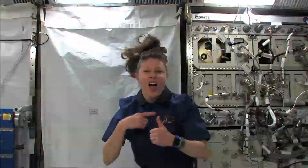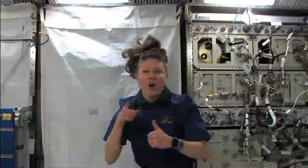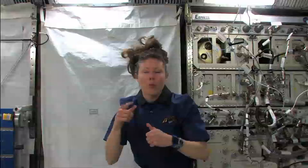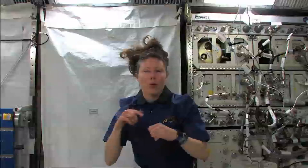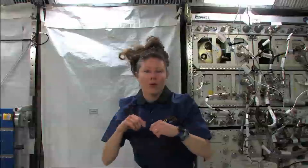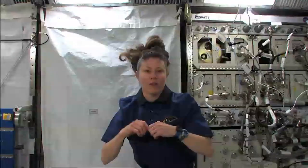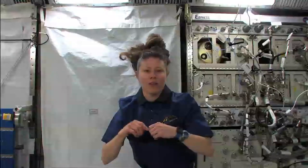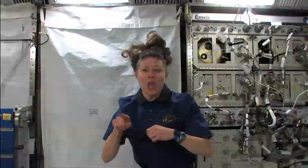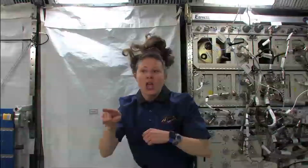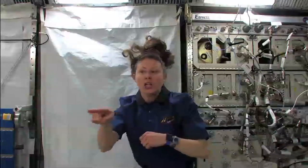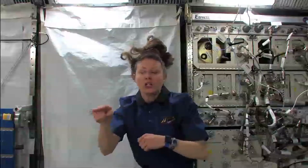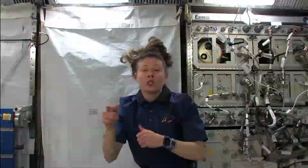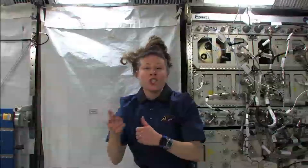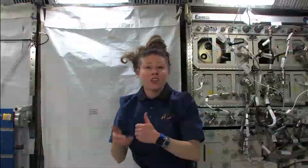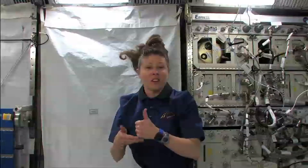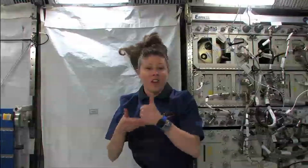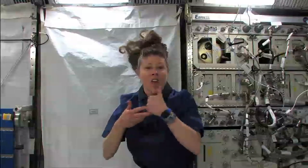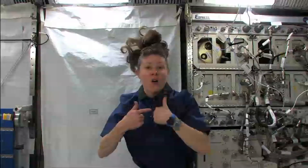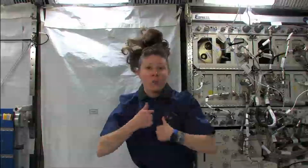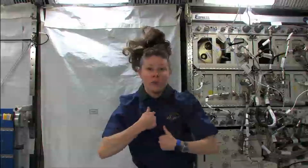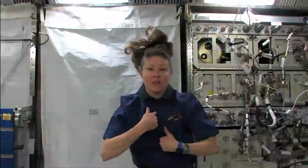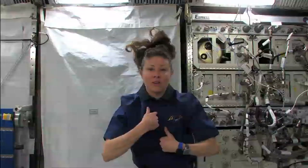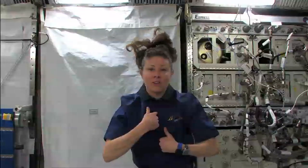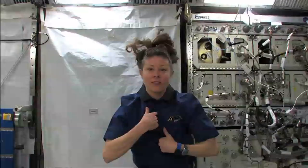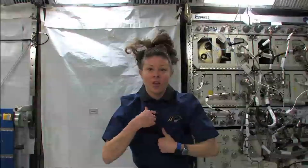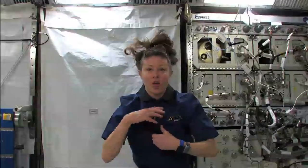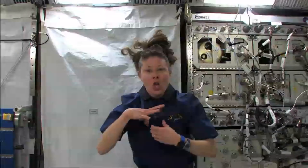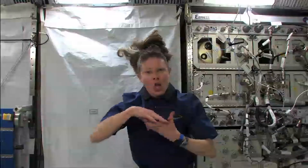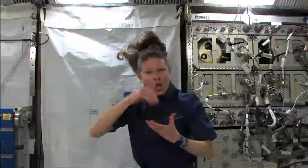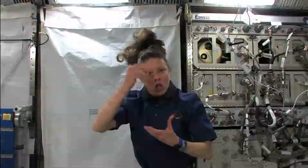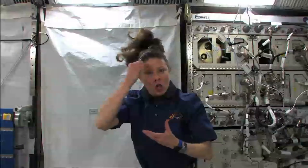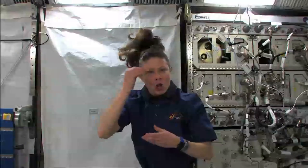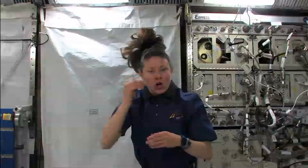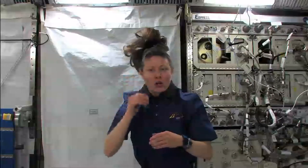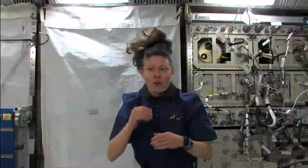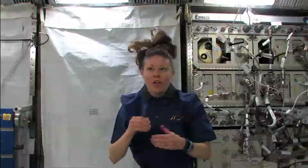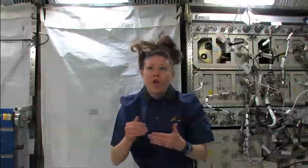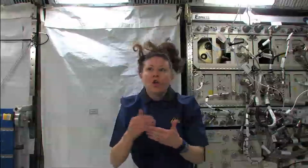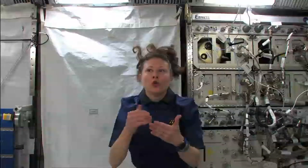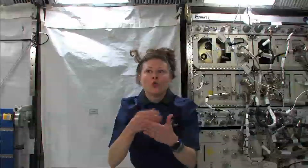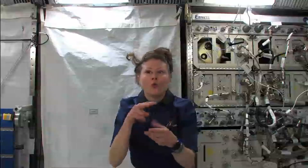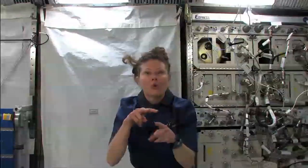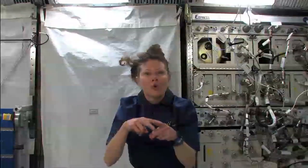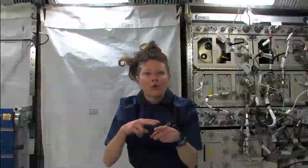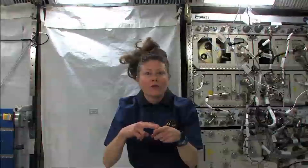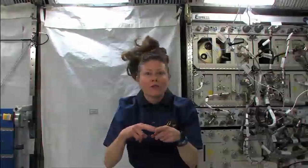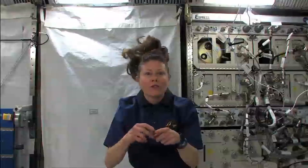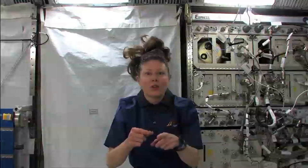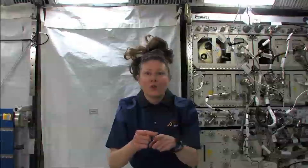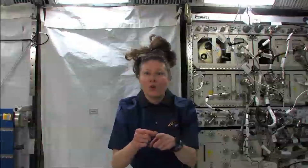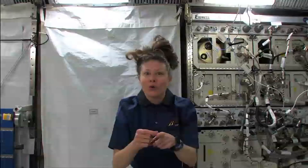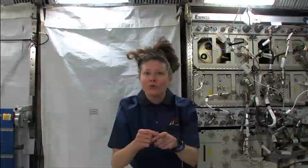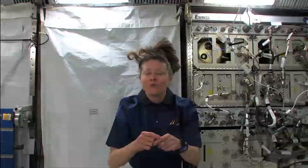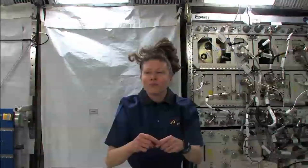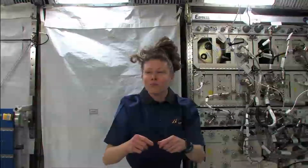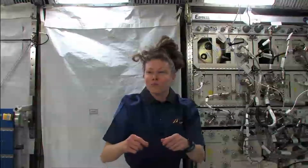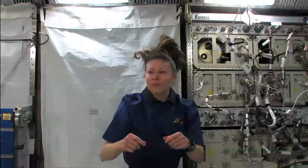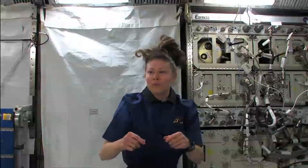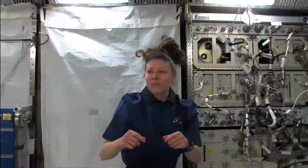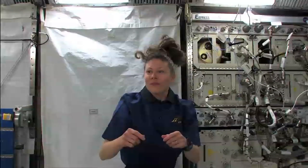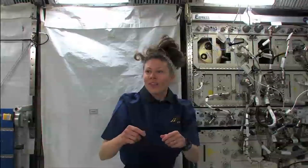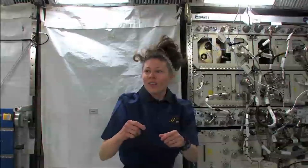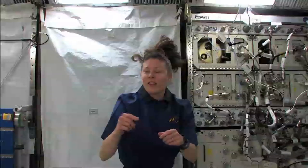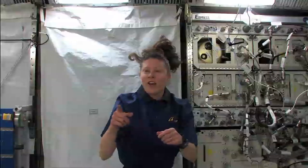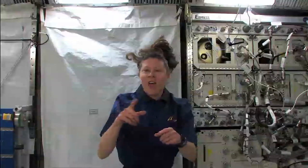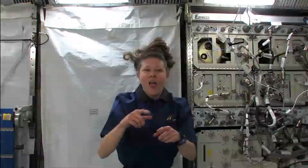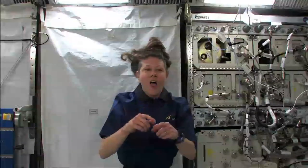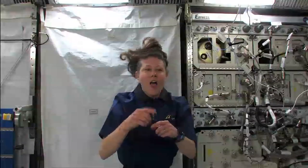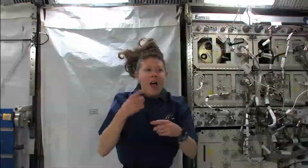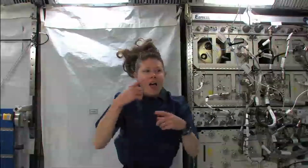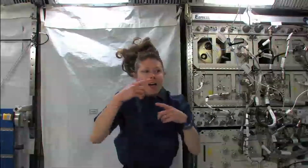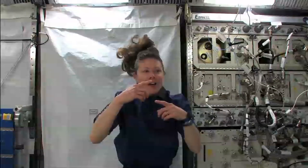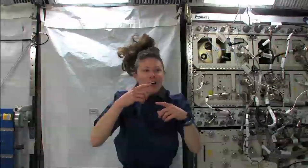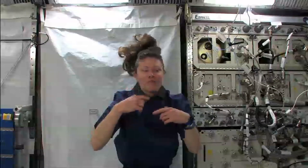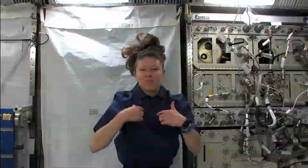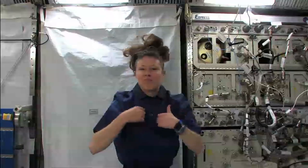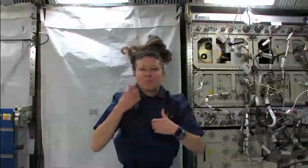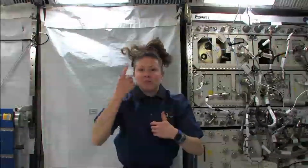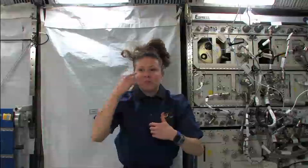I helped her and she helped me learn new vocabulary words.